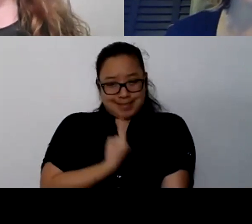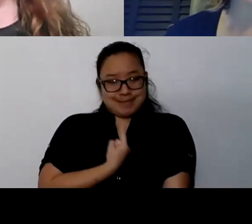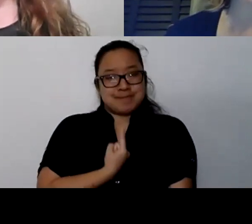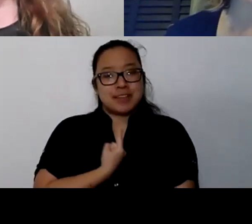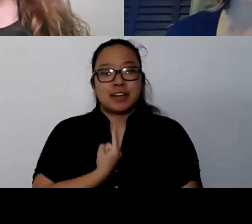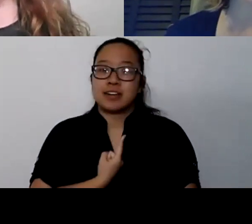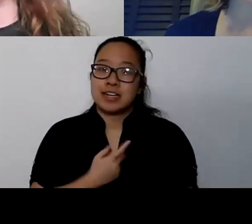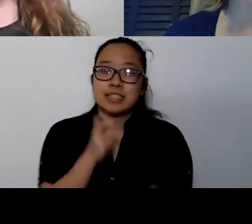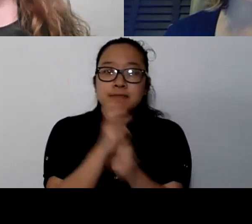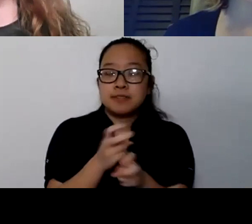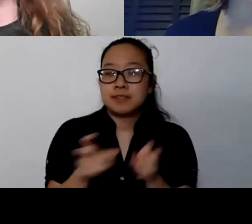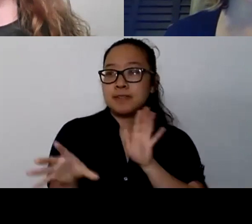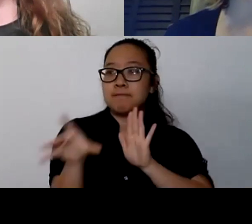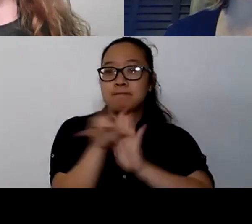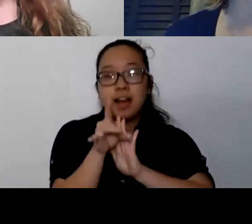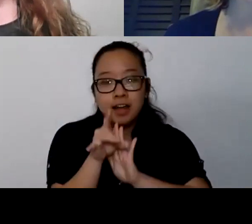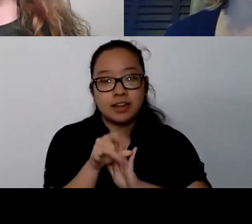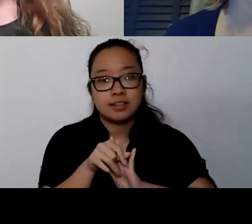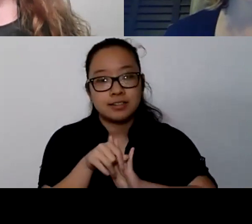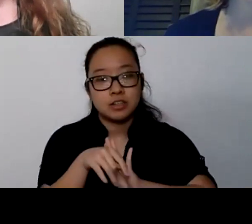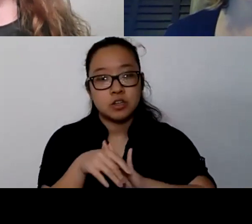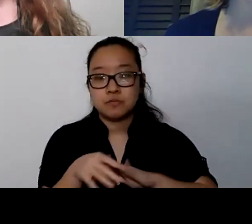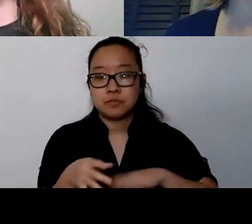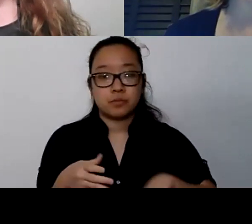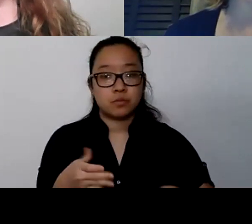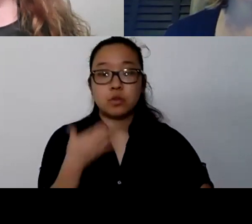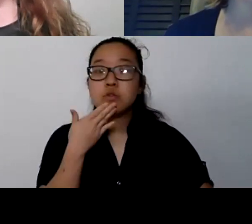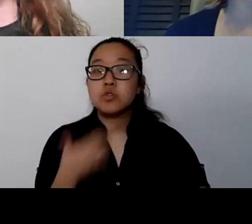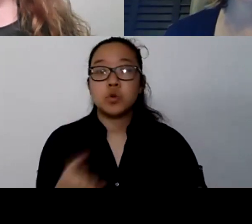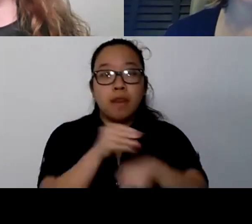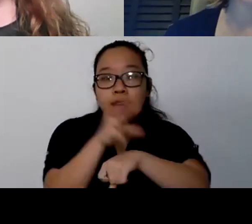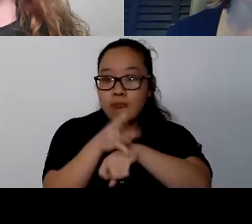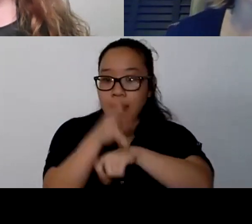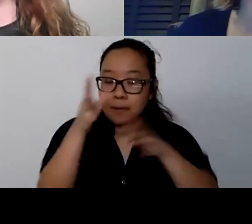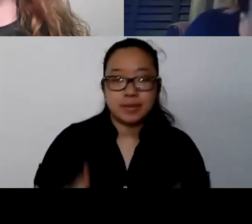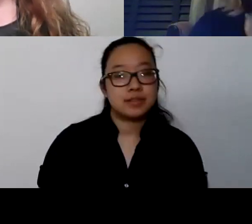And at times that could mean driving an hour or two hours away to get a specialty